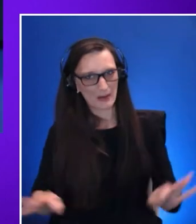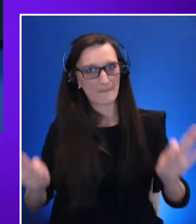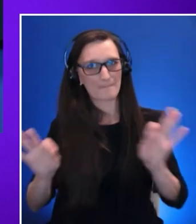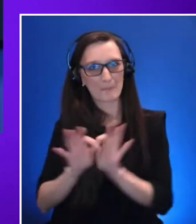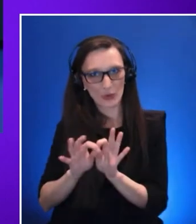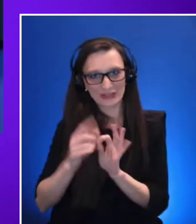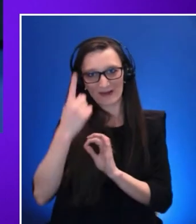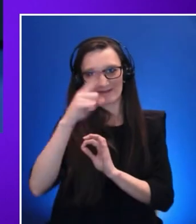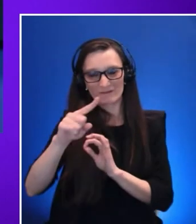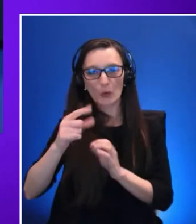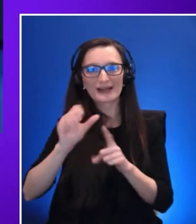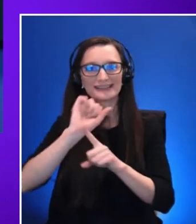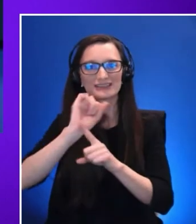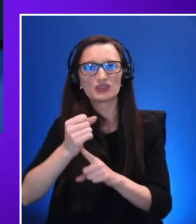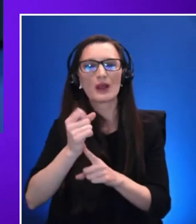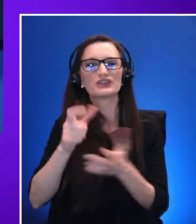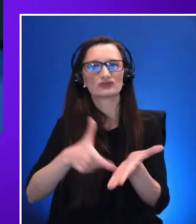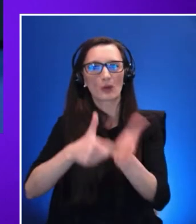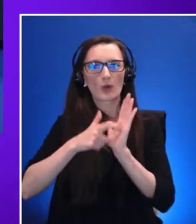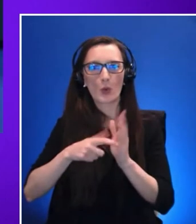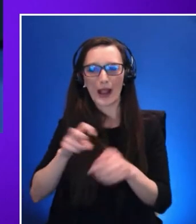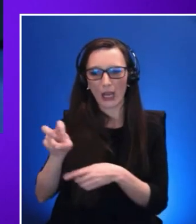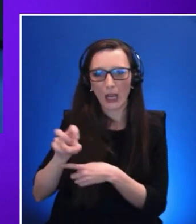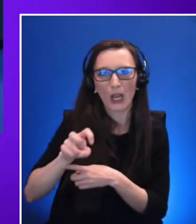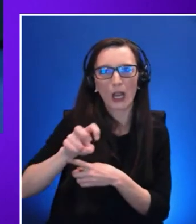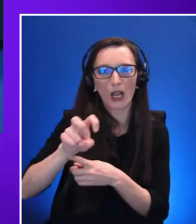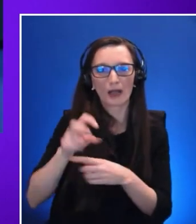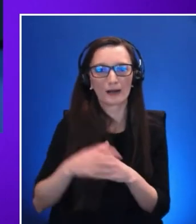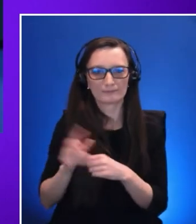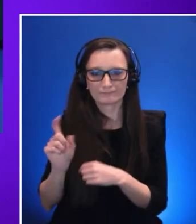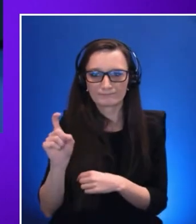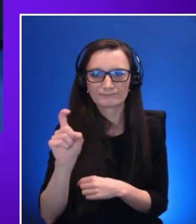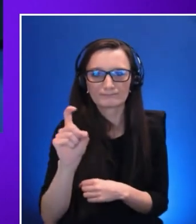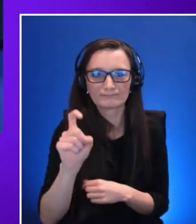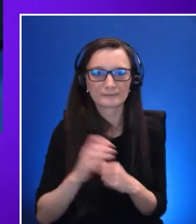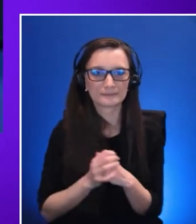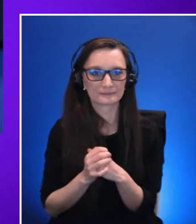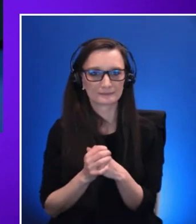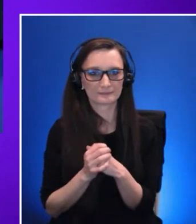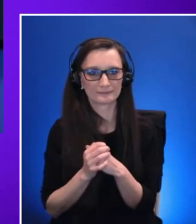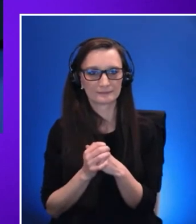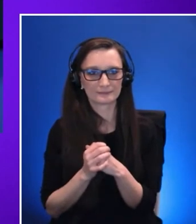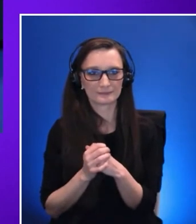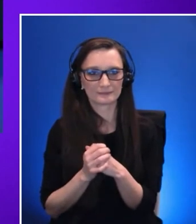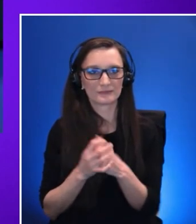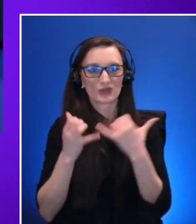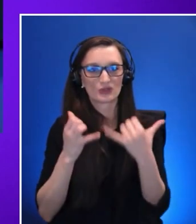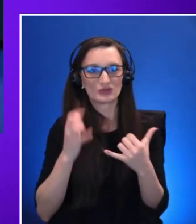So let's play a video where Sergio can explain a little bit more in detail about this